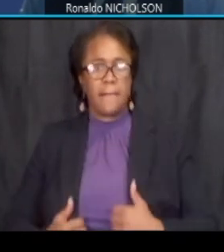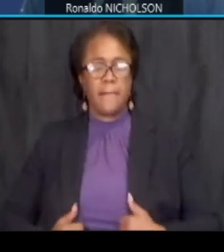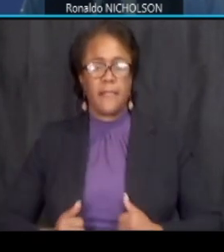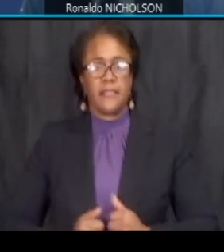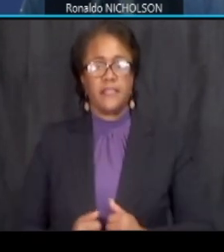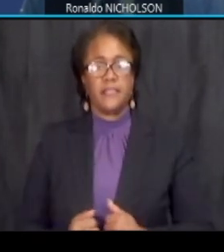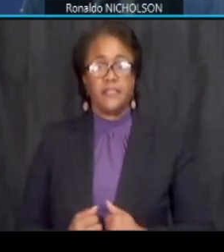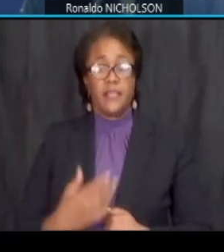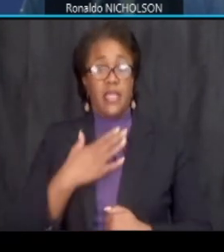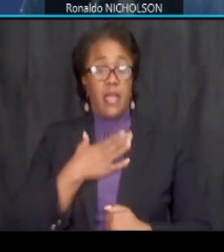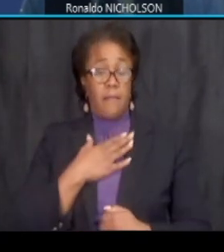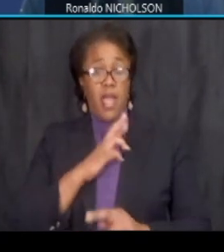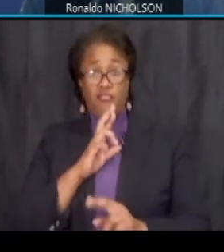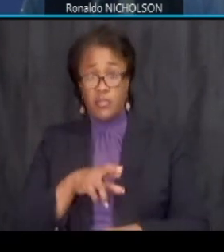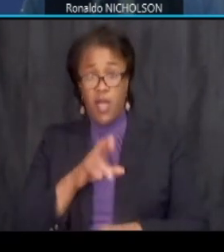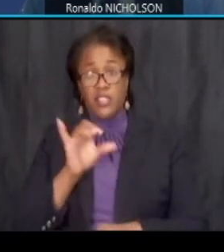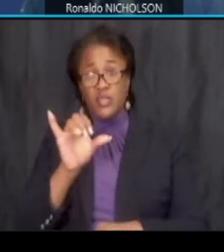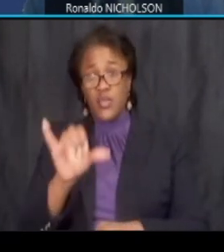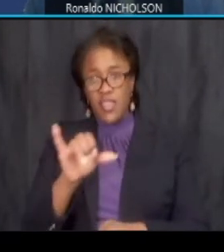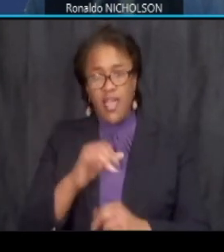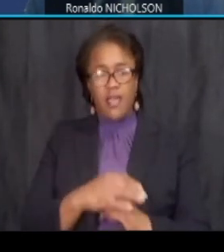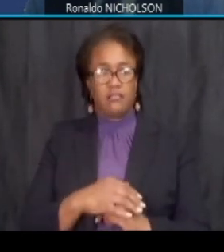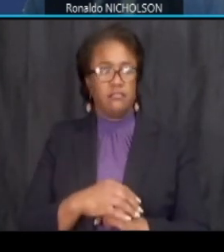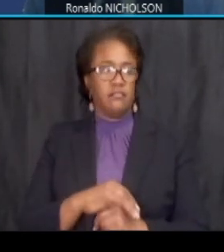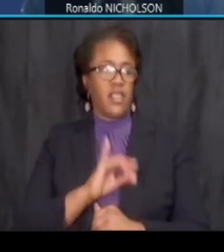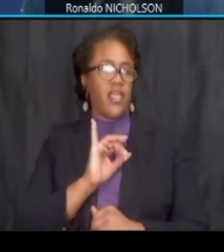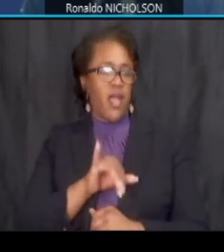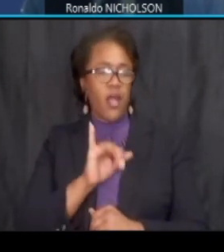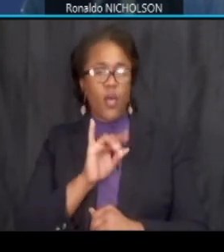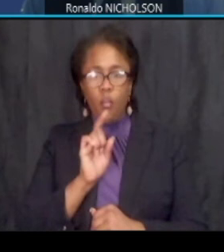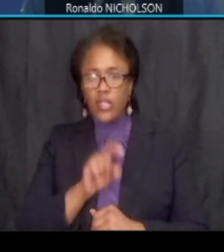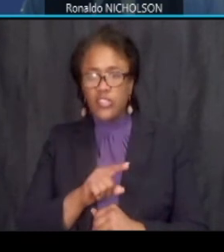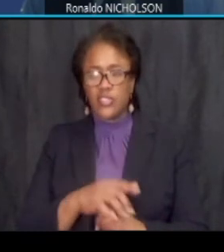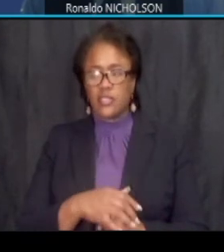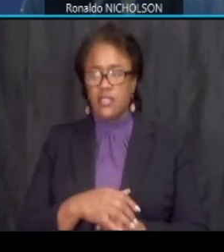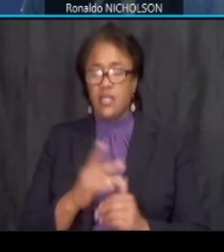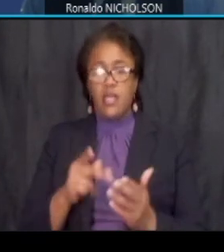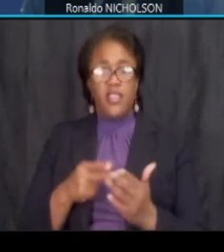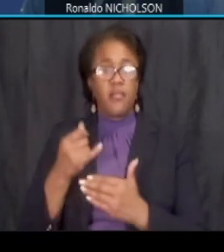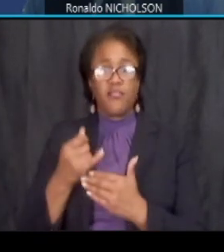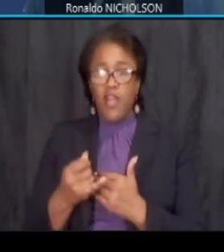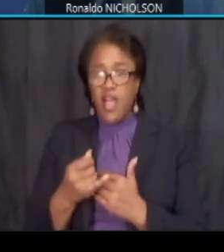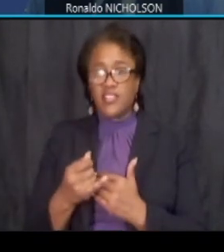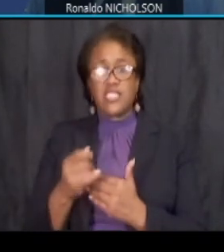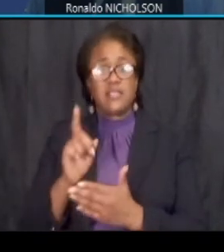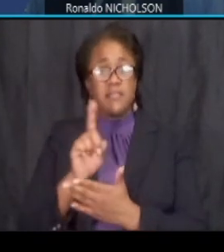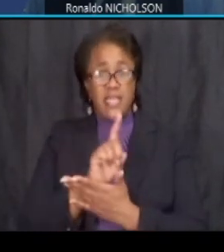my my response to that that question is that the project is being designed compliant